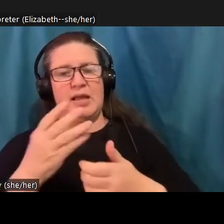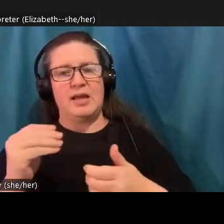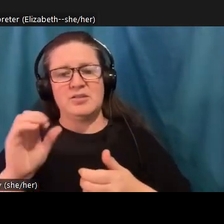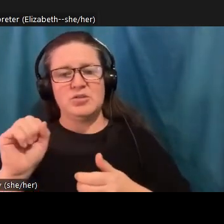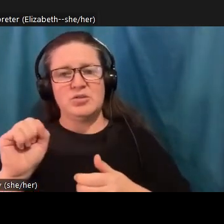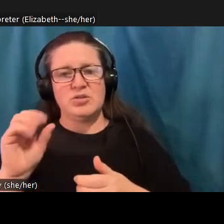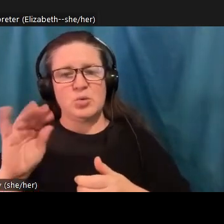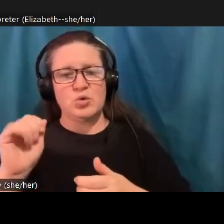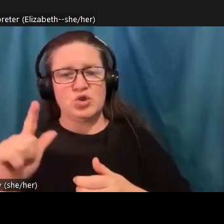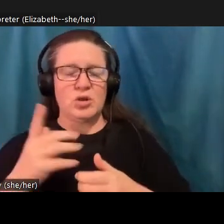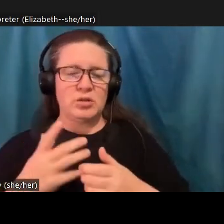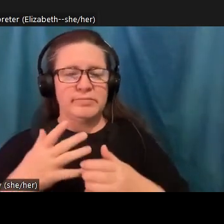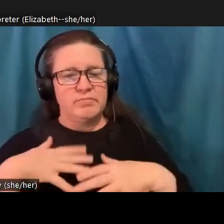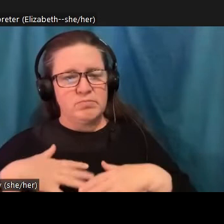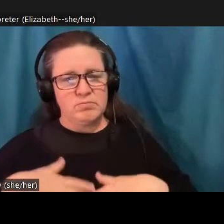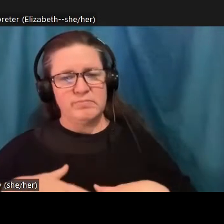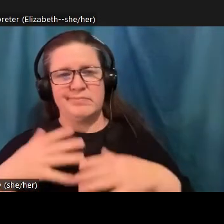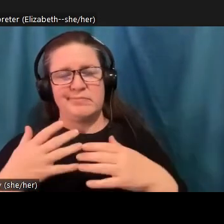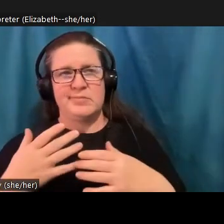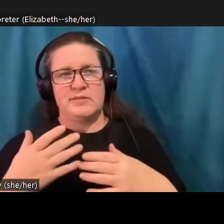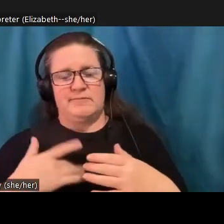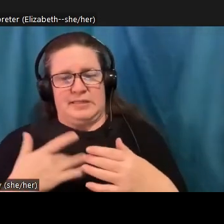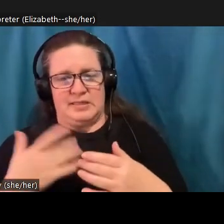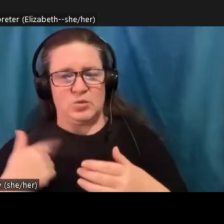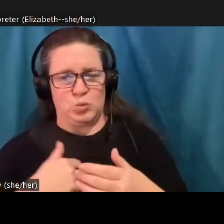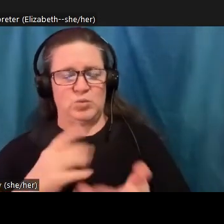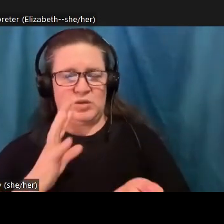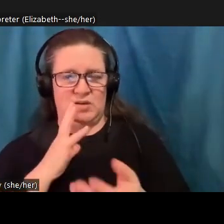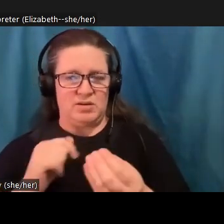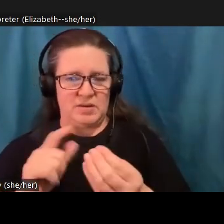Am I unmuted? Yes, um, I actually, the one that comes to